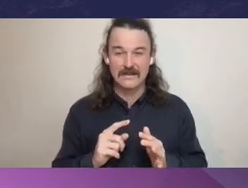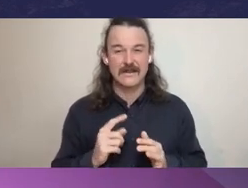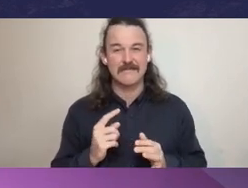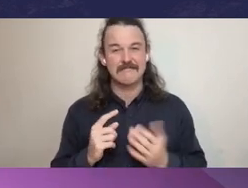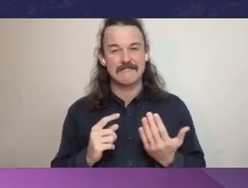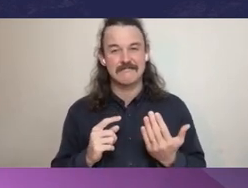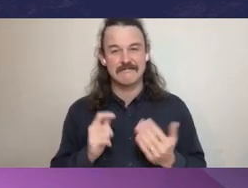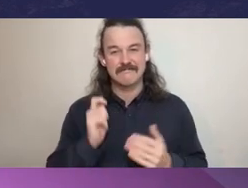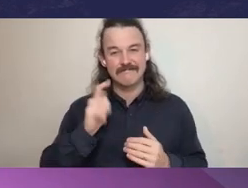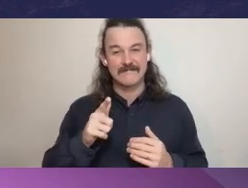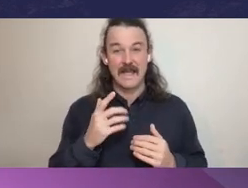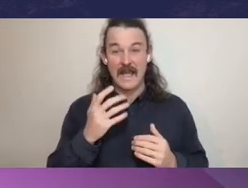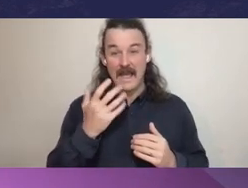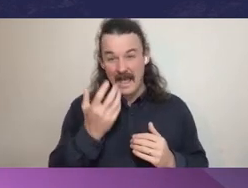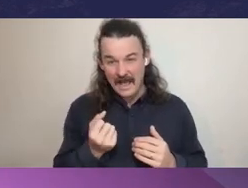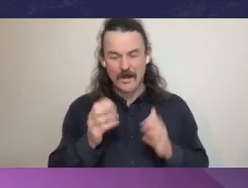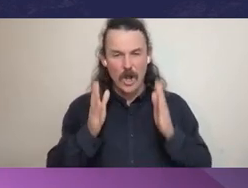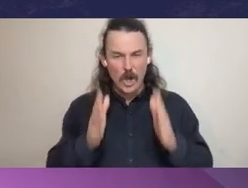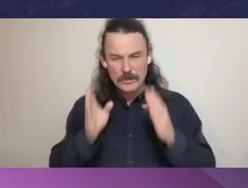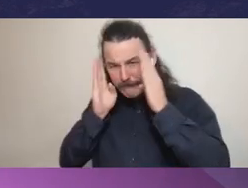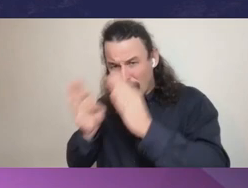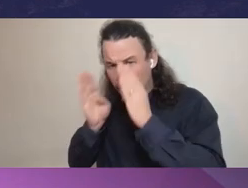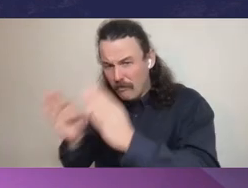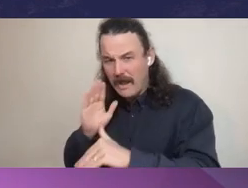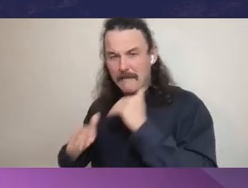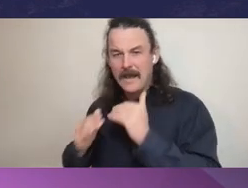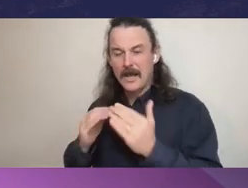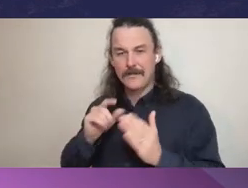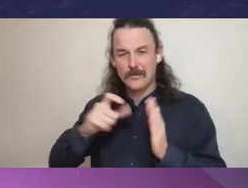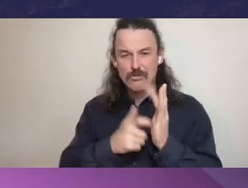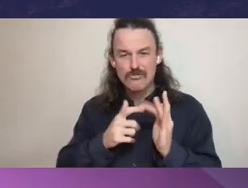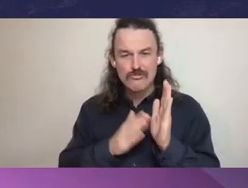criminal offenses. Four decades ago, the Fitzgerald